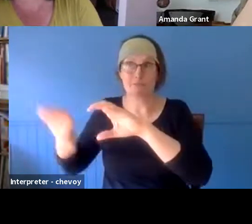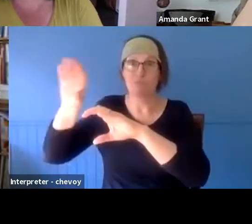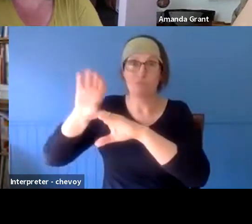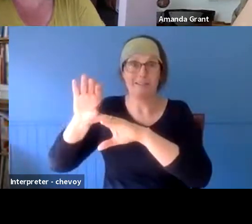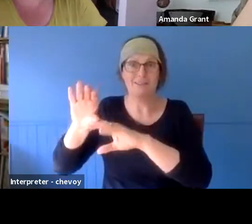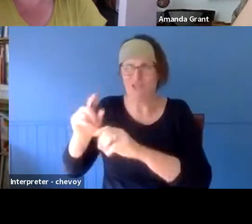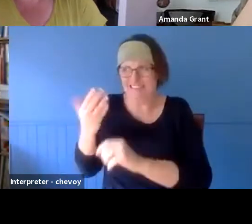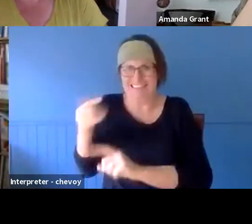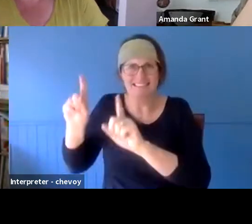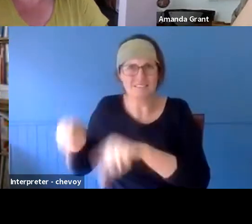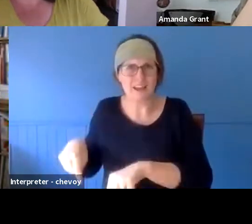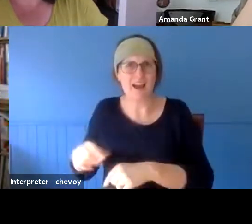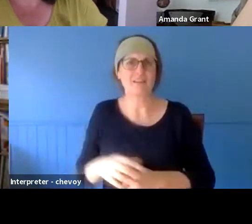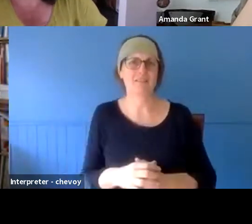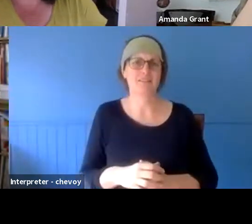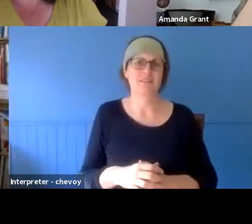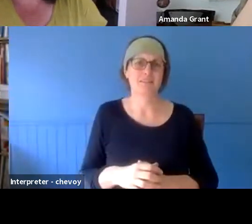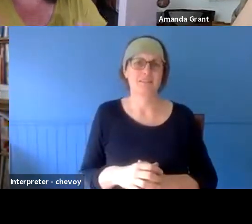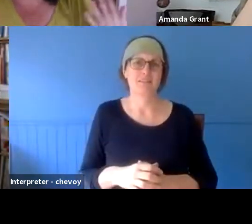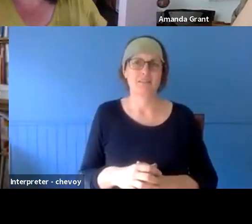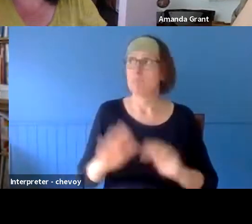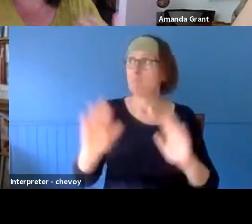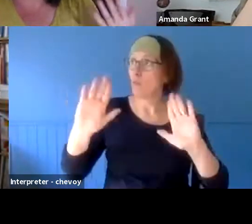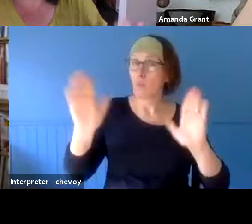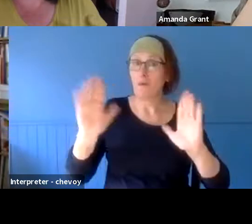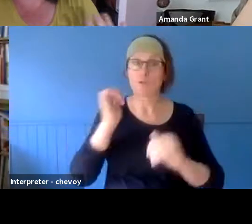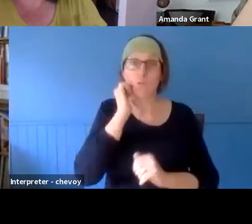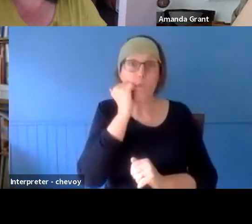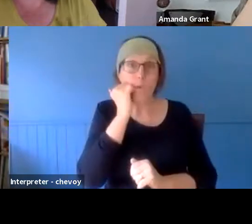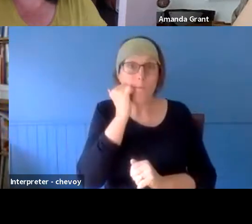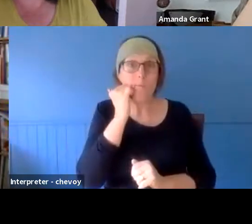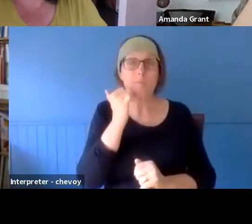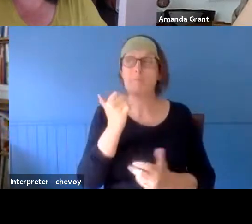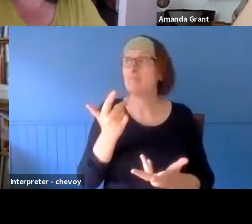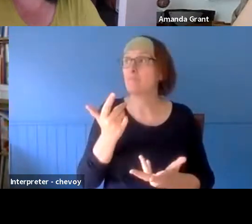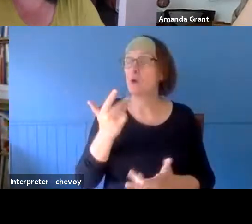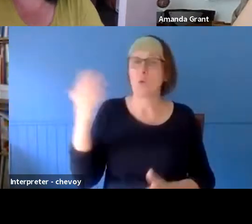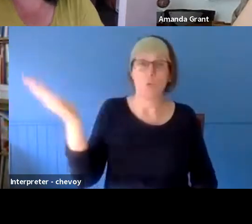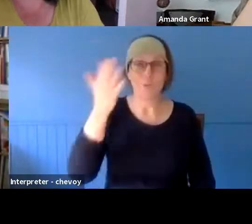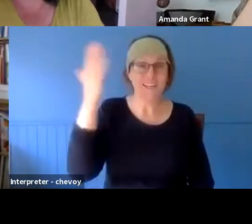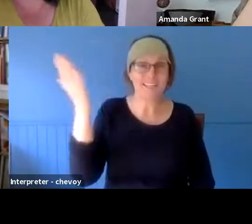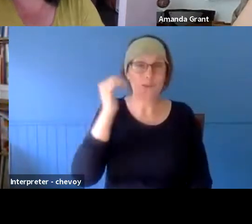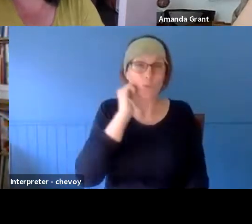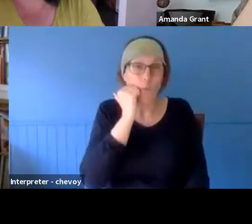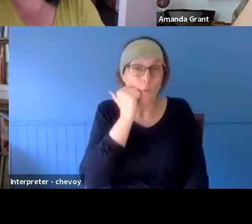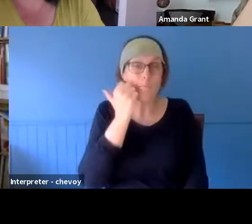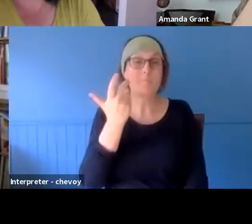the weather's warming up, the wind - that warm wind is coming, and the